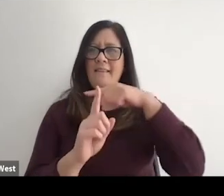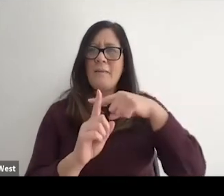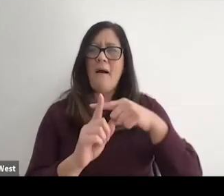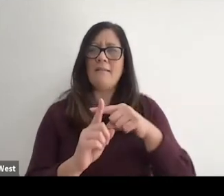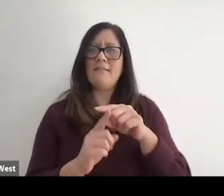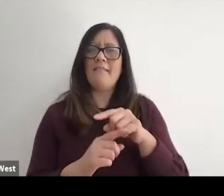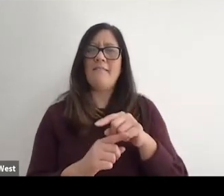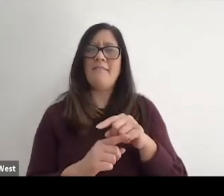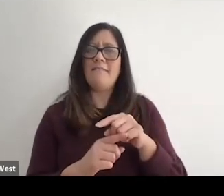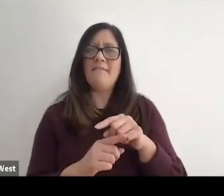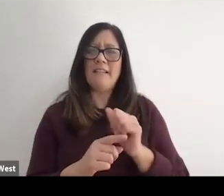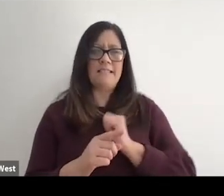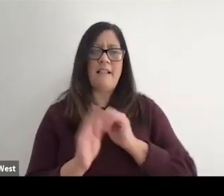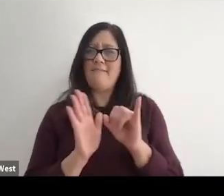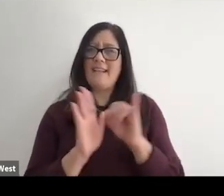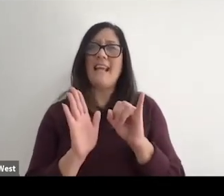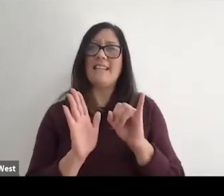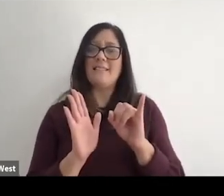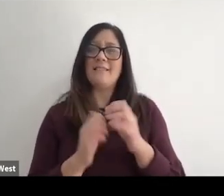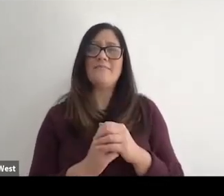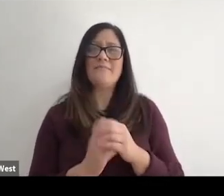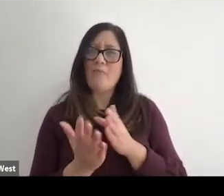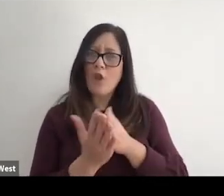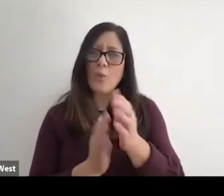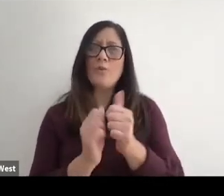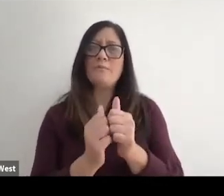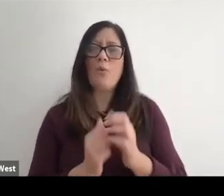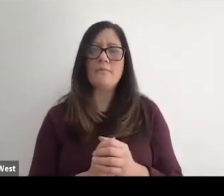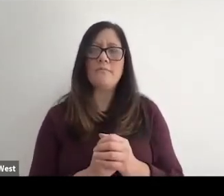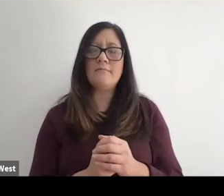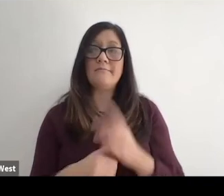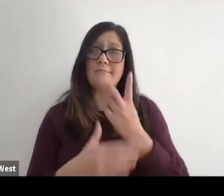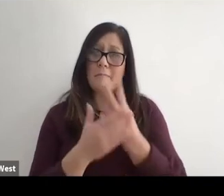So I think that both I think that both are critically important and